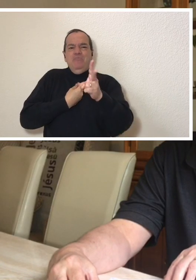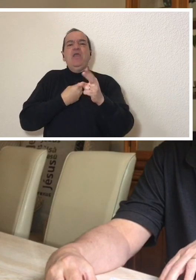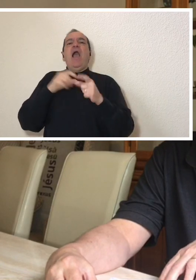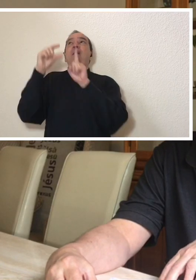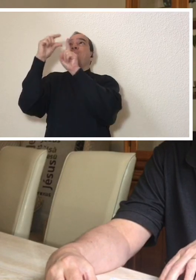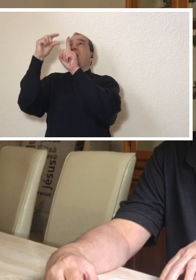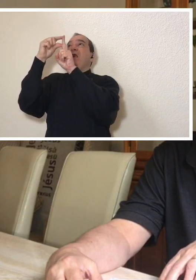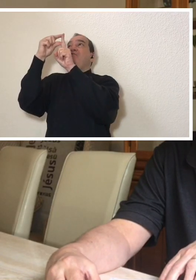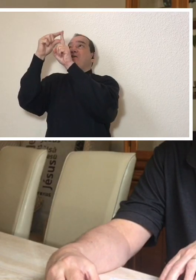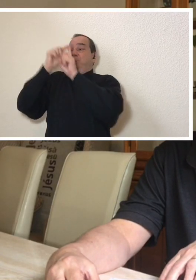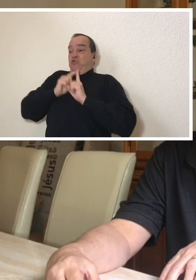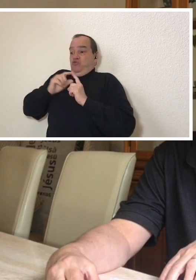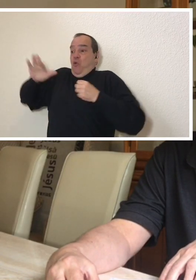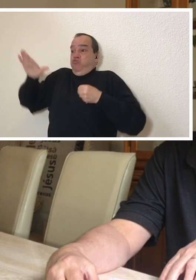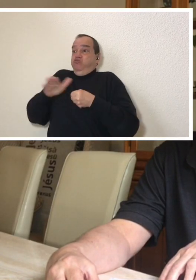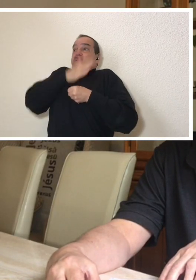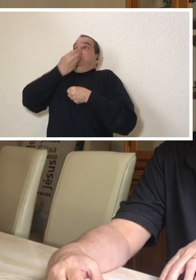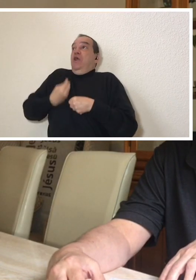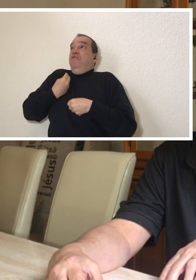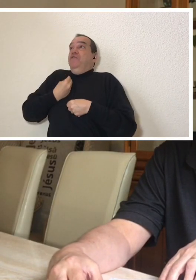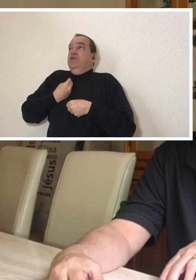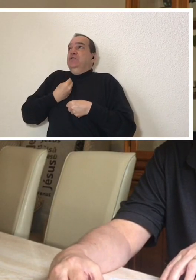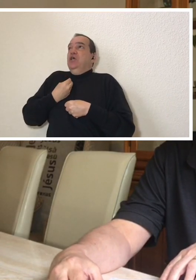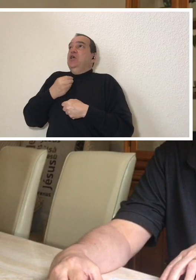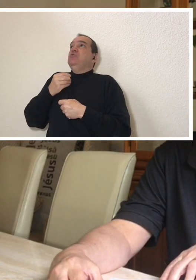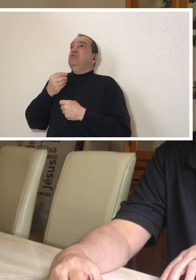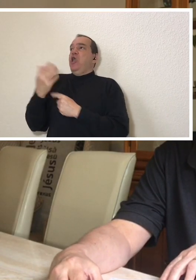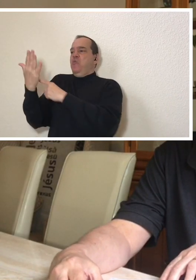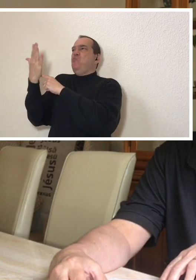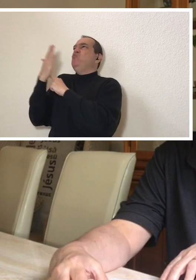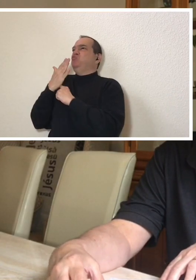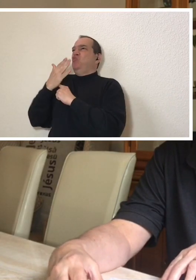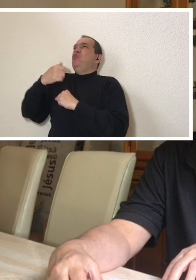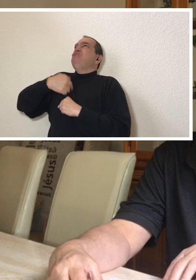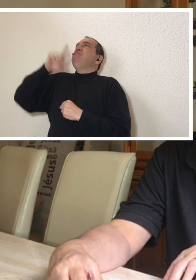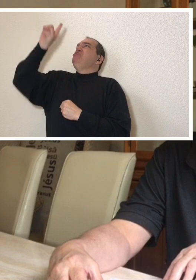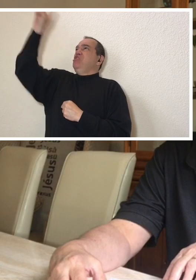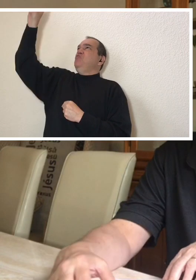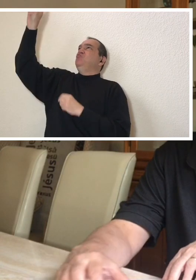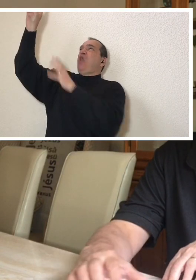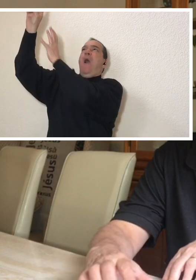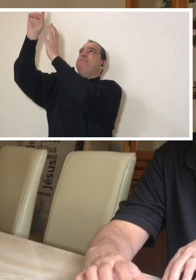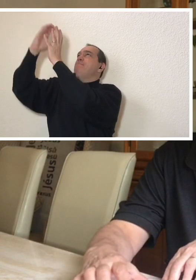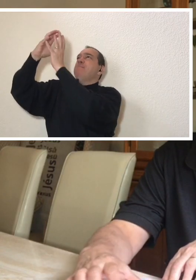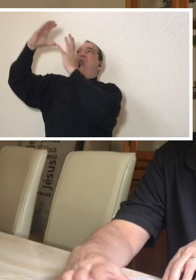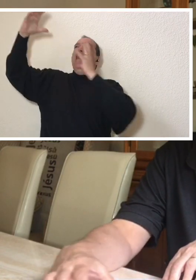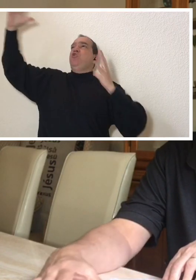and showed me that God is much greater than any problem or situation that we may face.